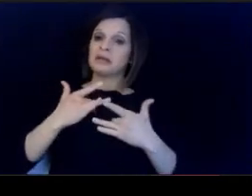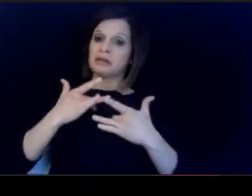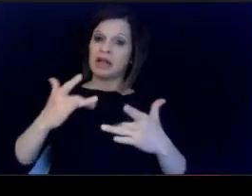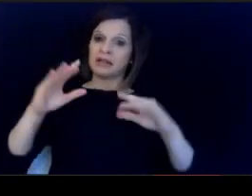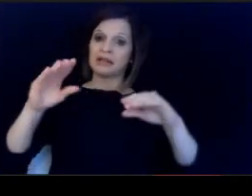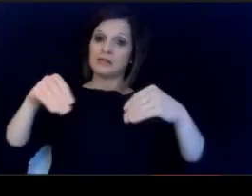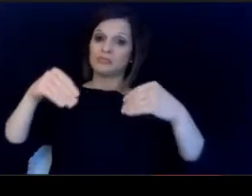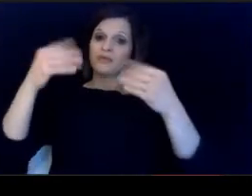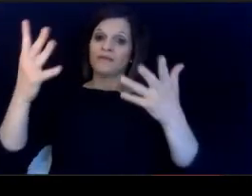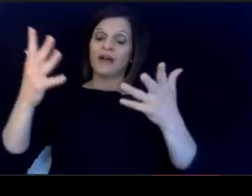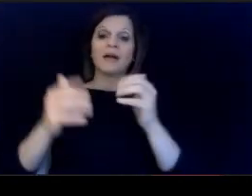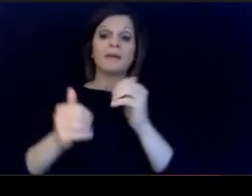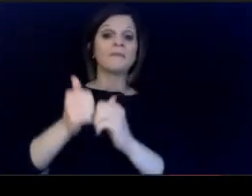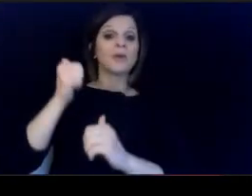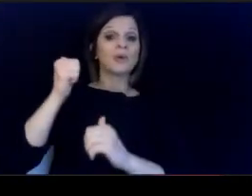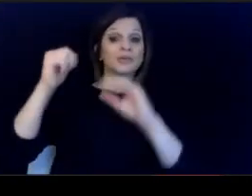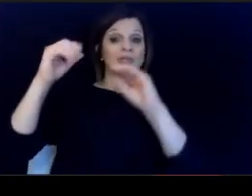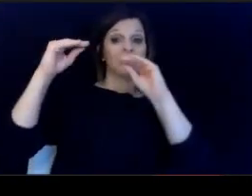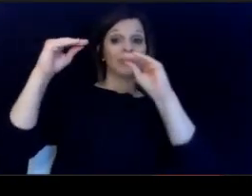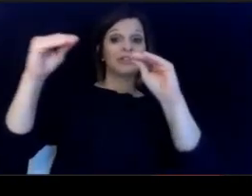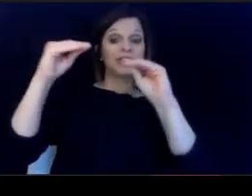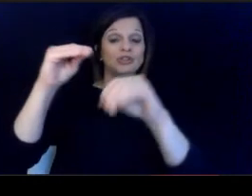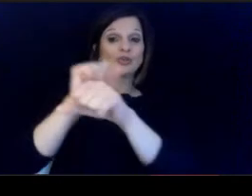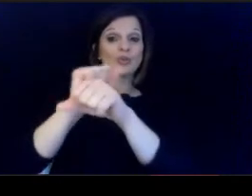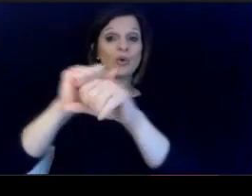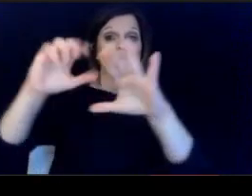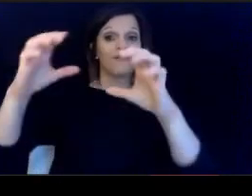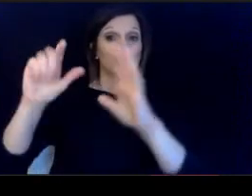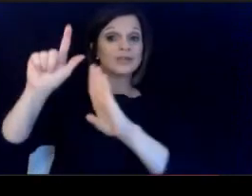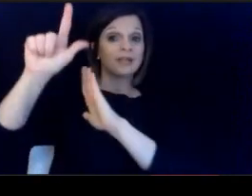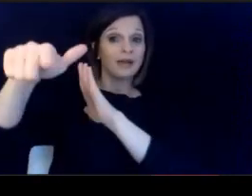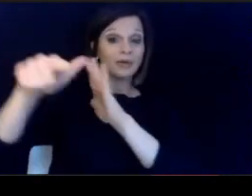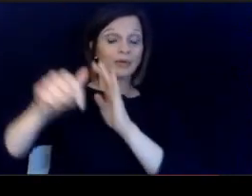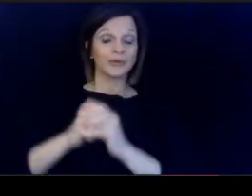of our future teaching workforce there.